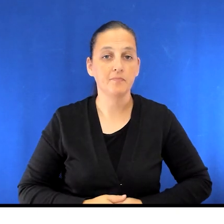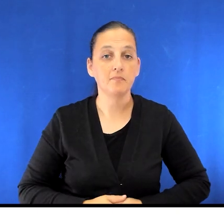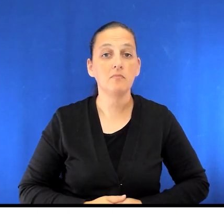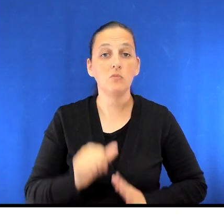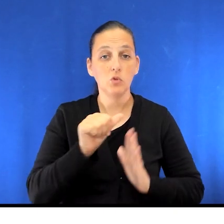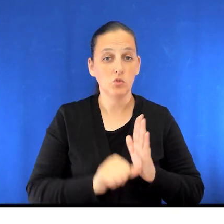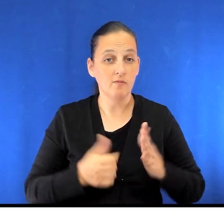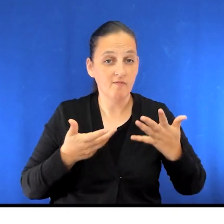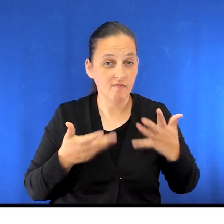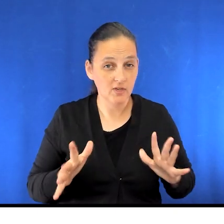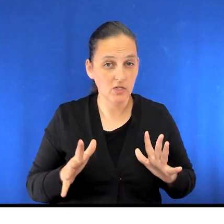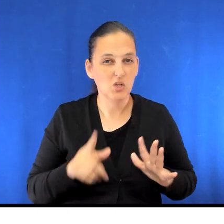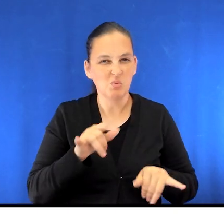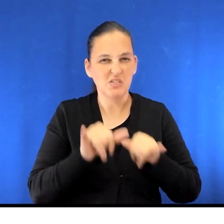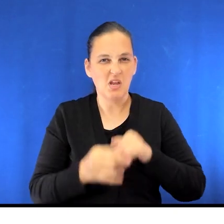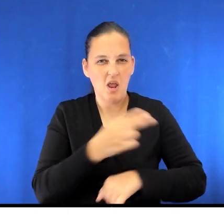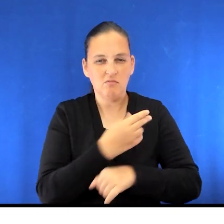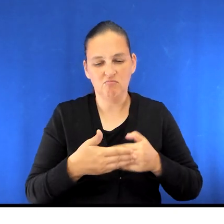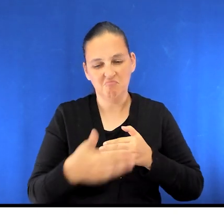you can expect to stay in hospital for about five days.